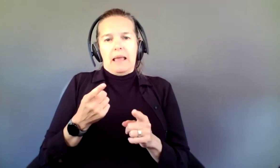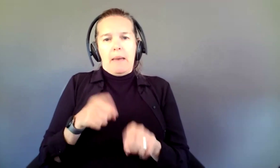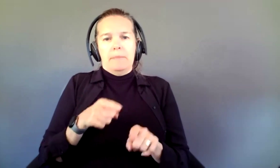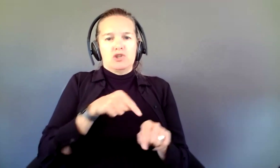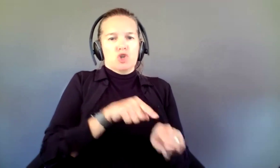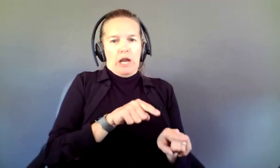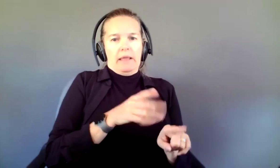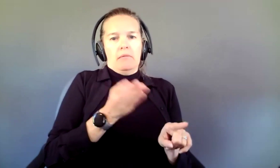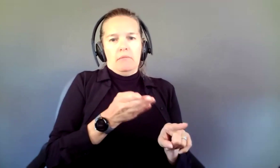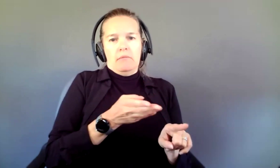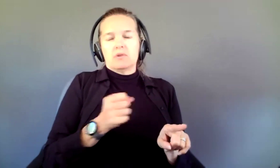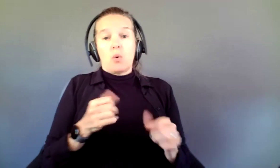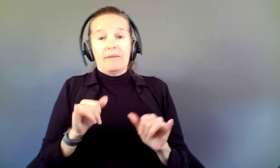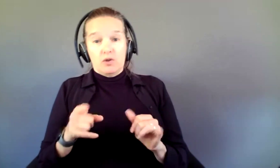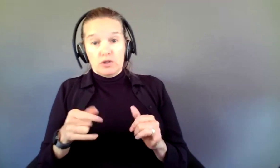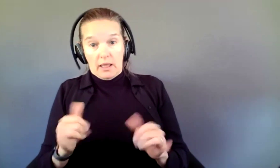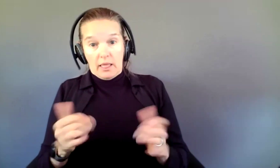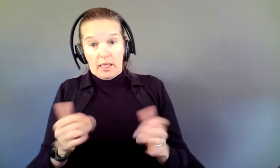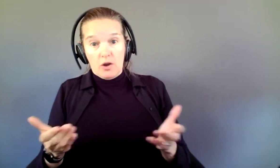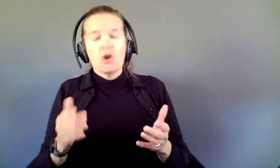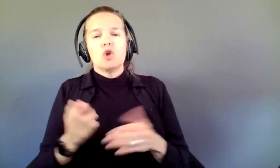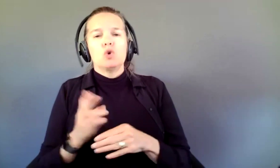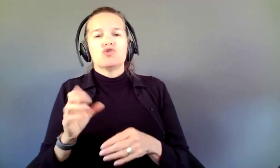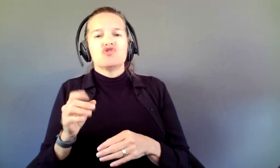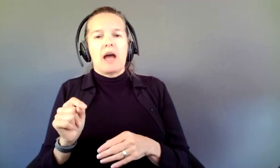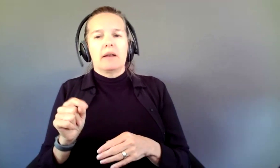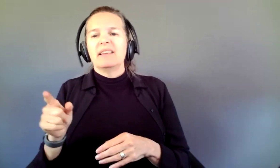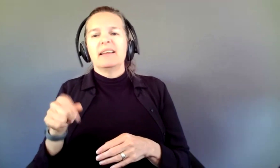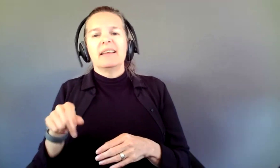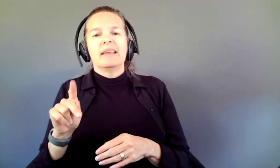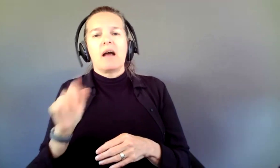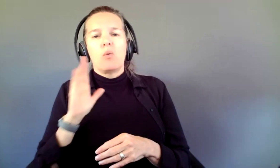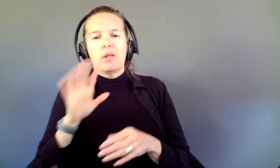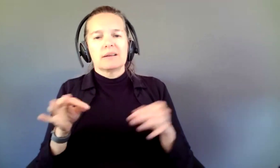please feel free to use the chat while Quita answers about the relationship between development